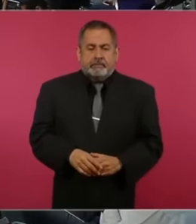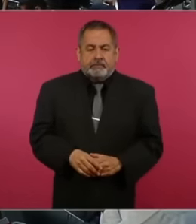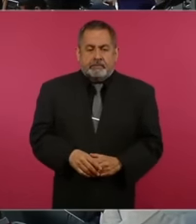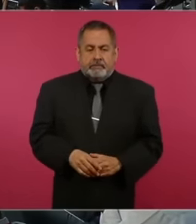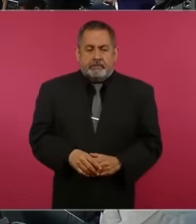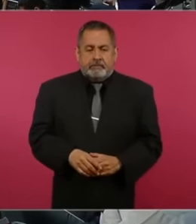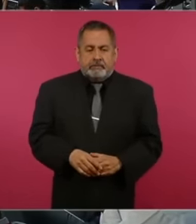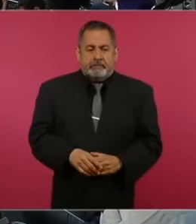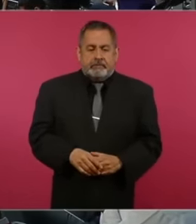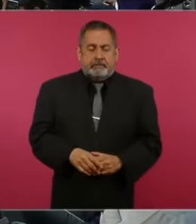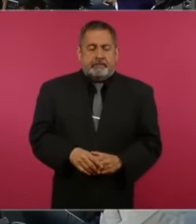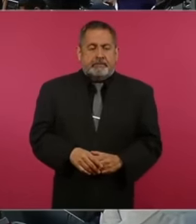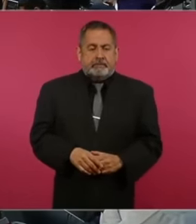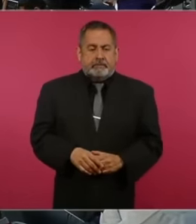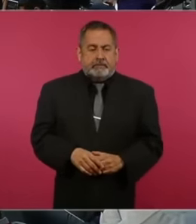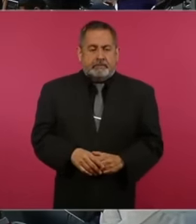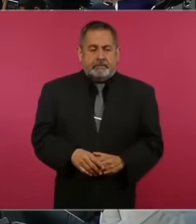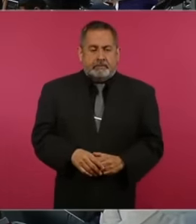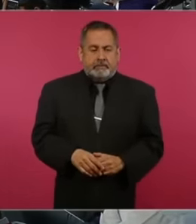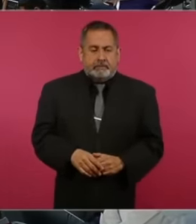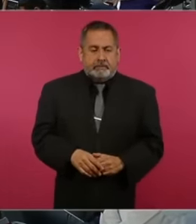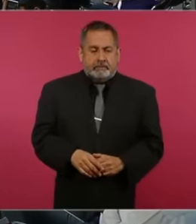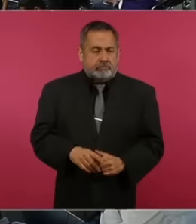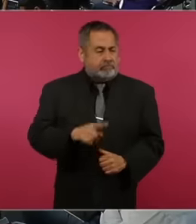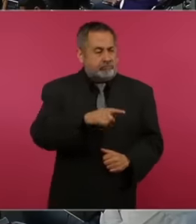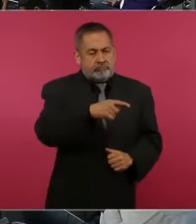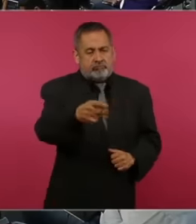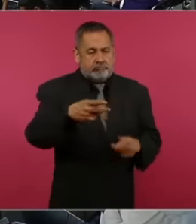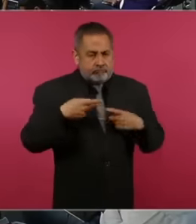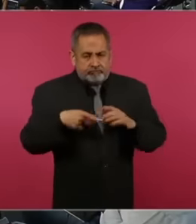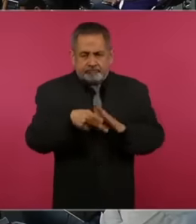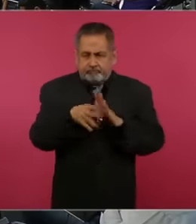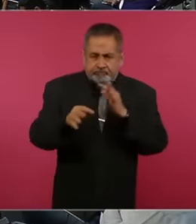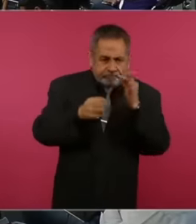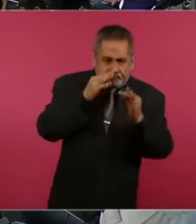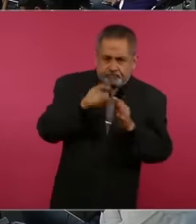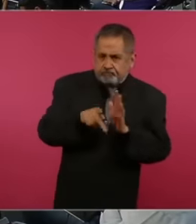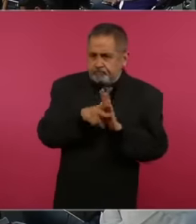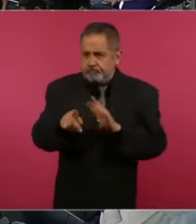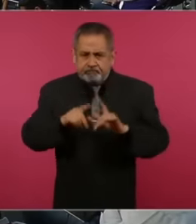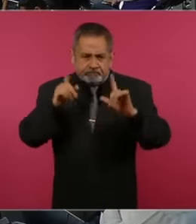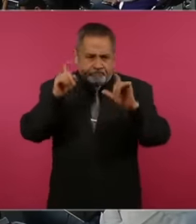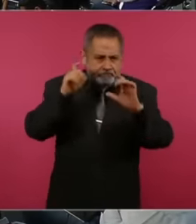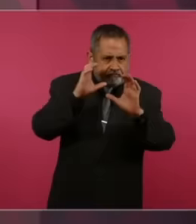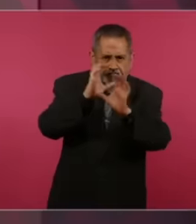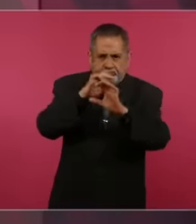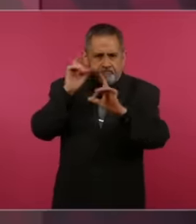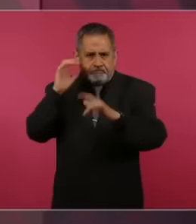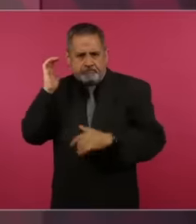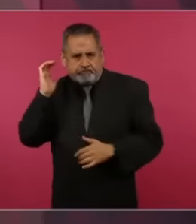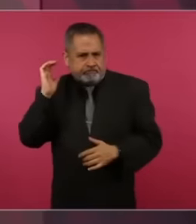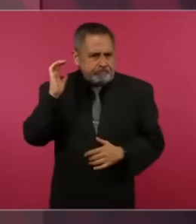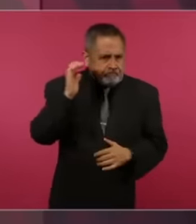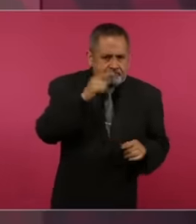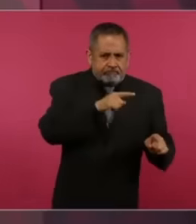the journalists, photographers, cameramen, these are